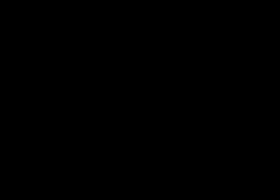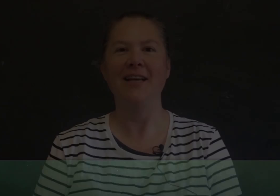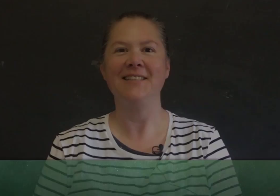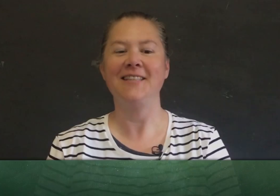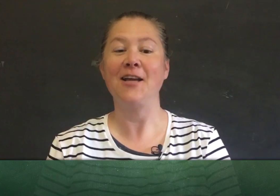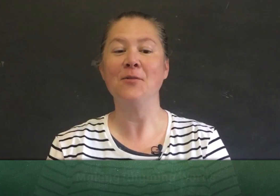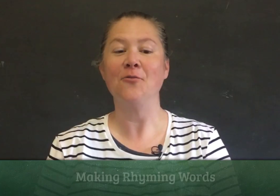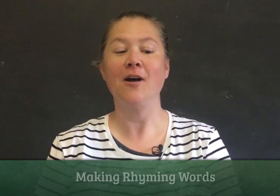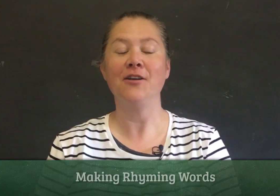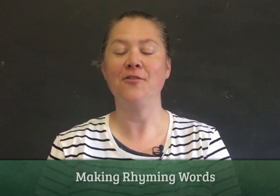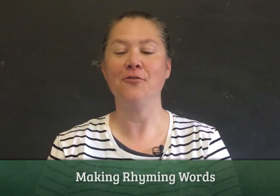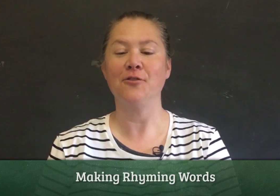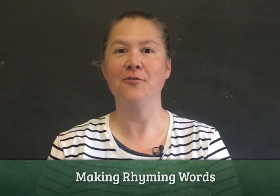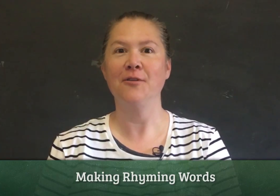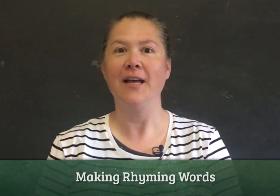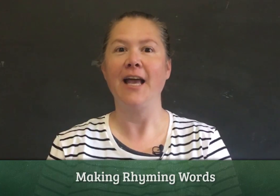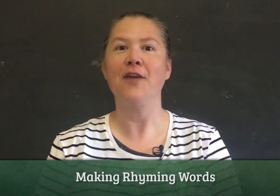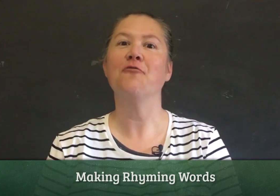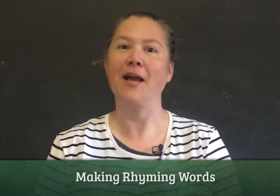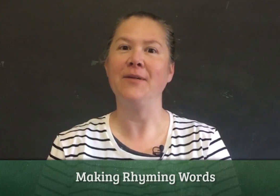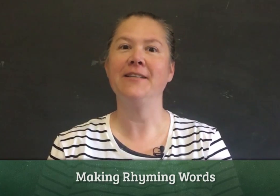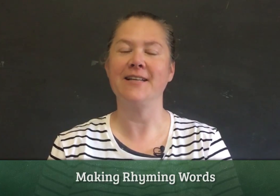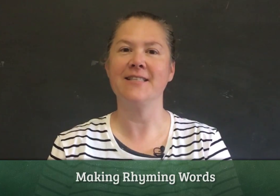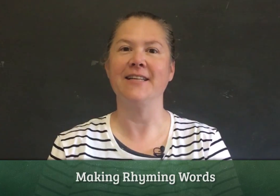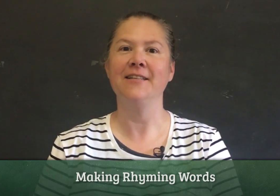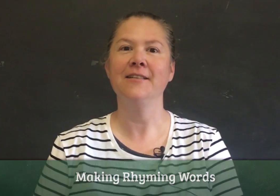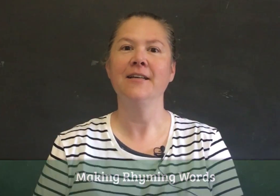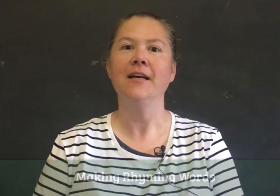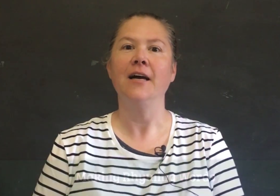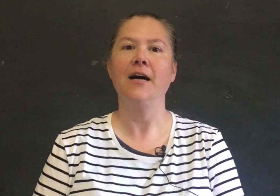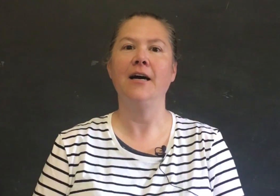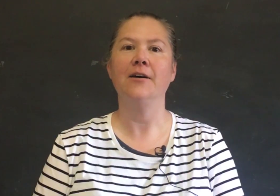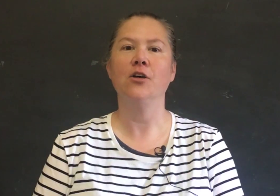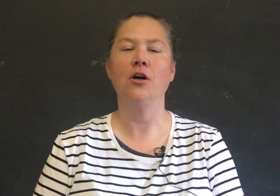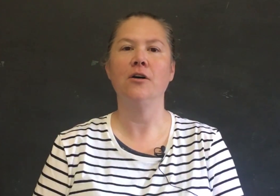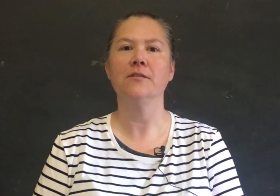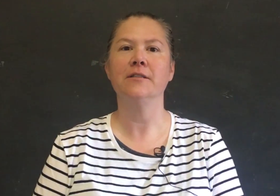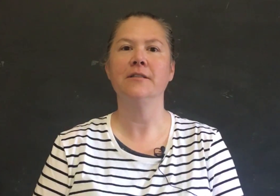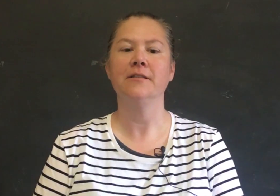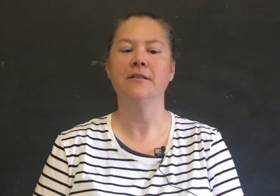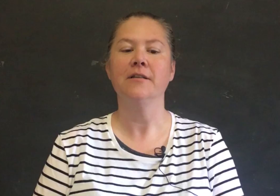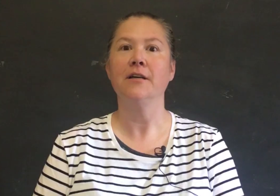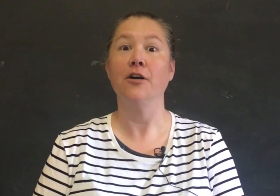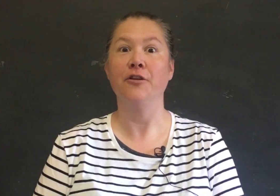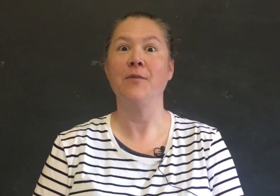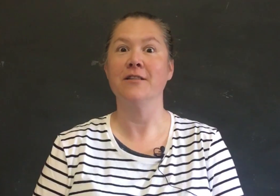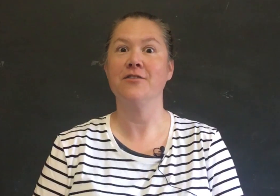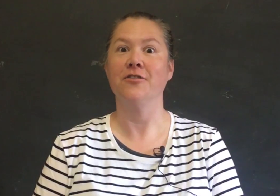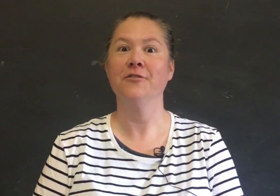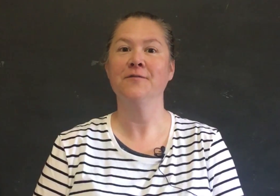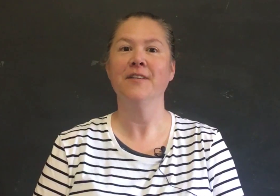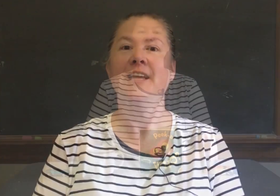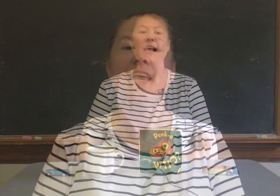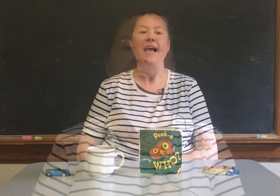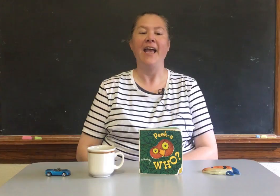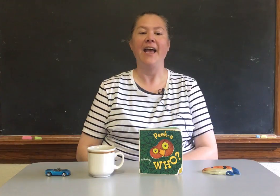Okay, today. I'm going to walk you through a rhyming lesson called Hungry Monster and